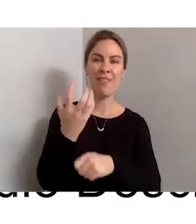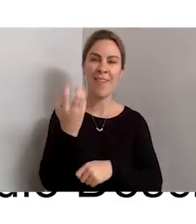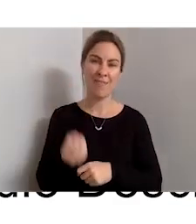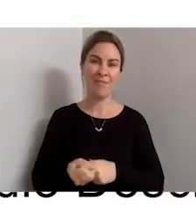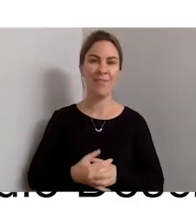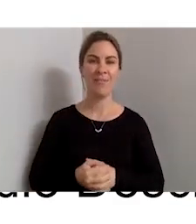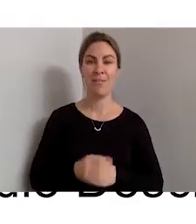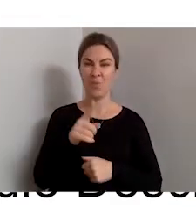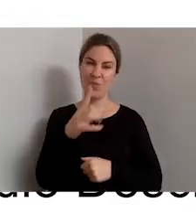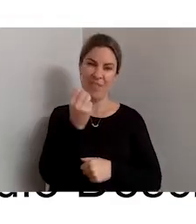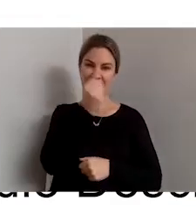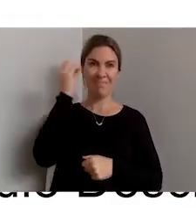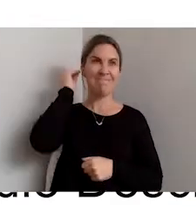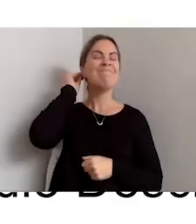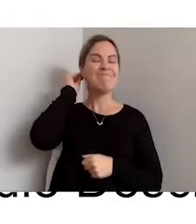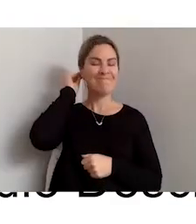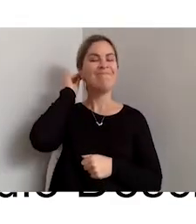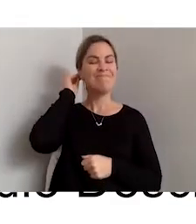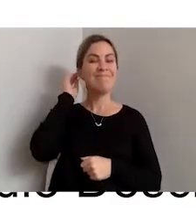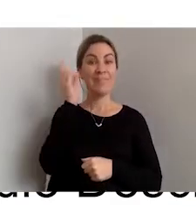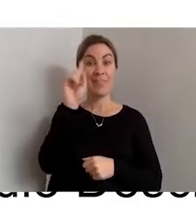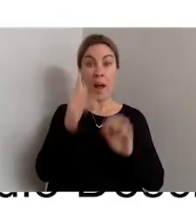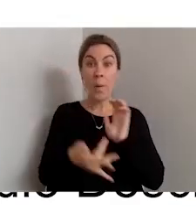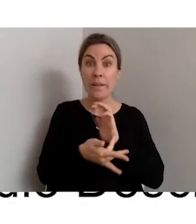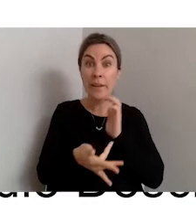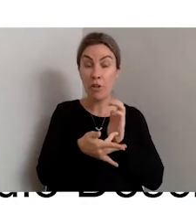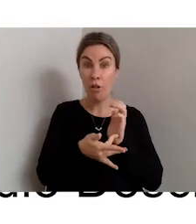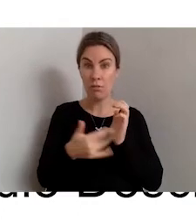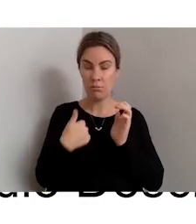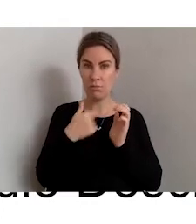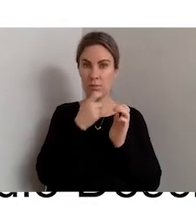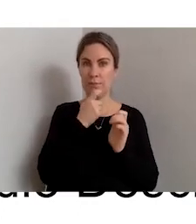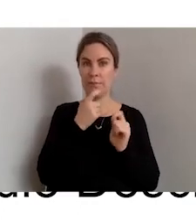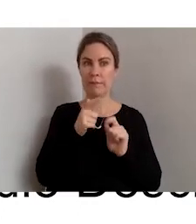In the days of technology, we have been forced into using a